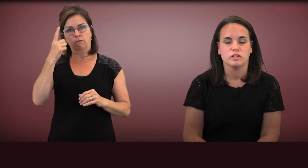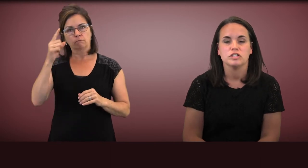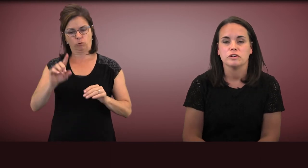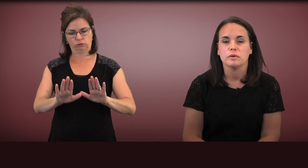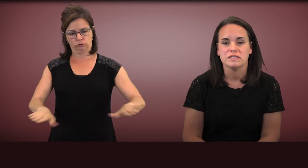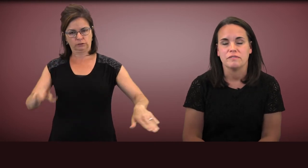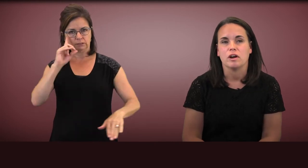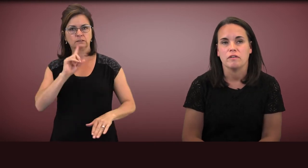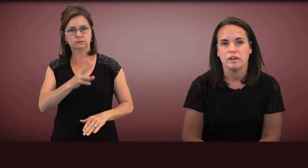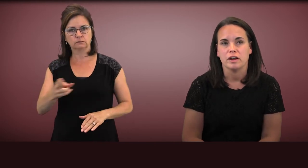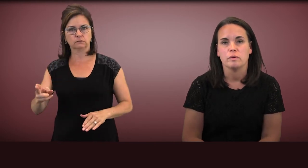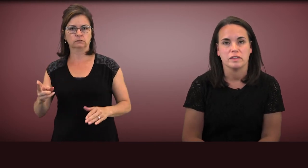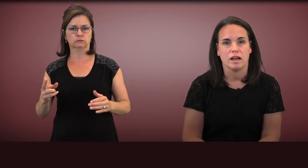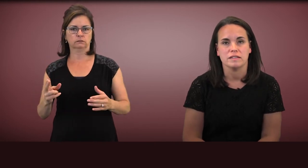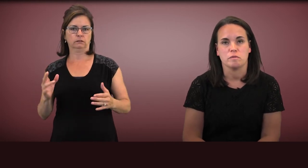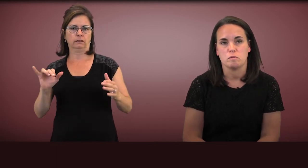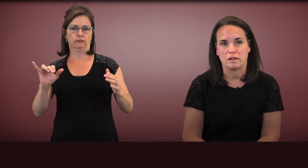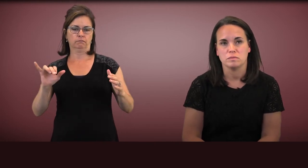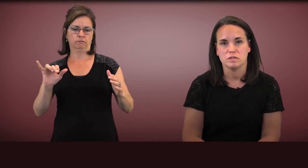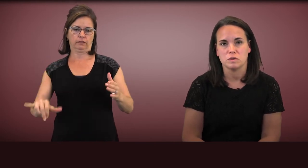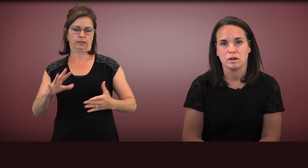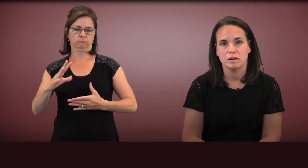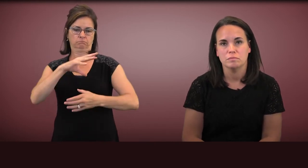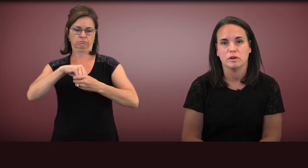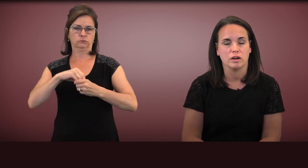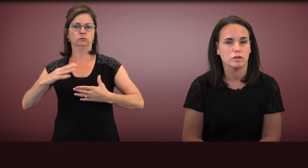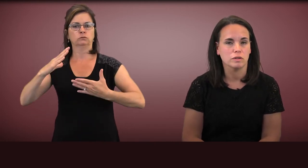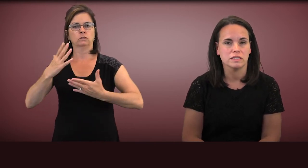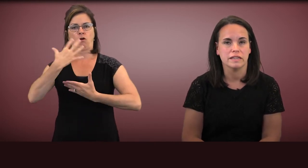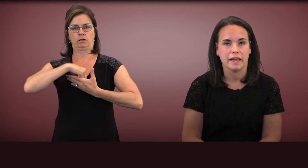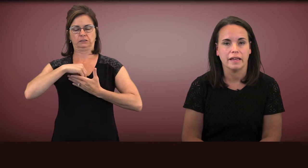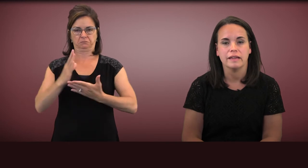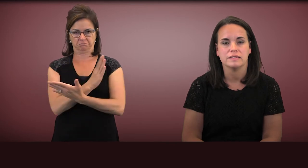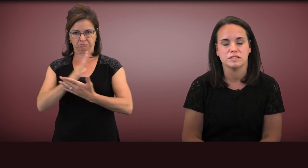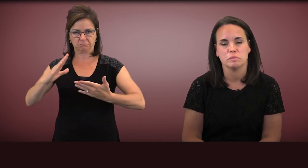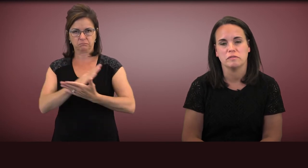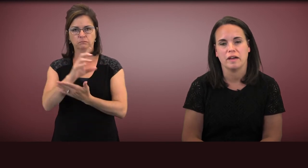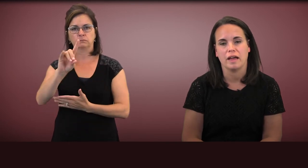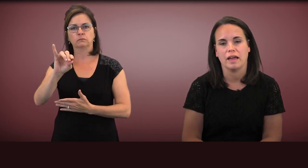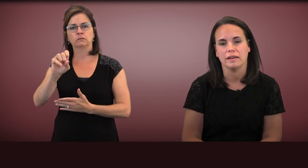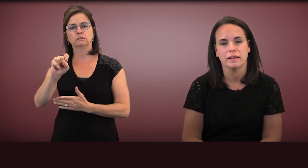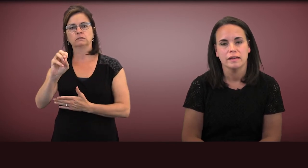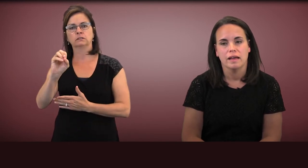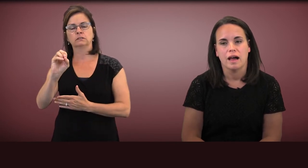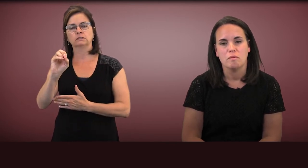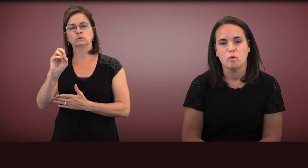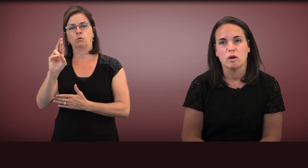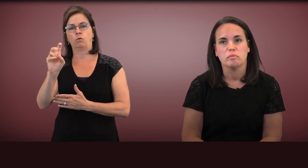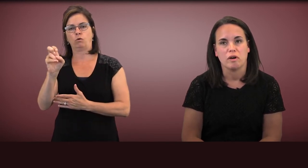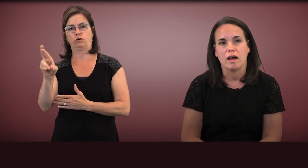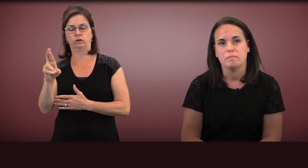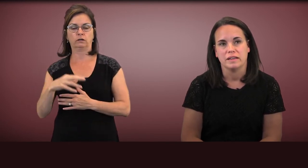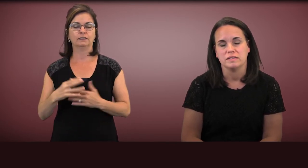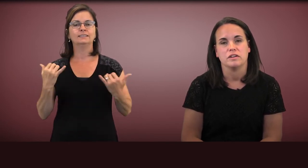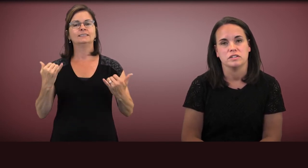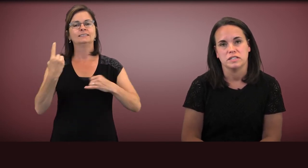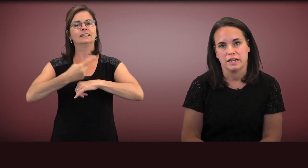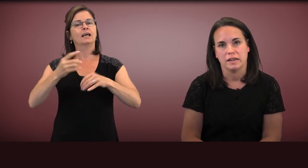for children, who are deaf and hard of hearing with an autism spectrum disorder. But our goal today is to provide a more broad-based understanding